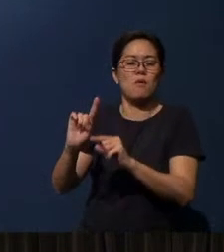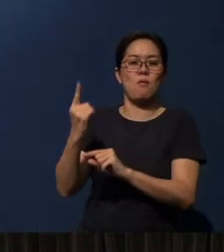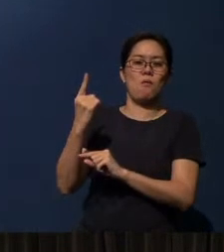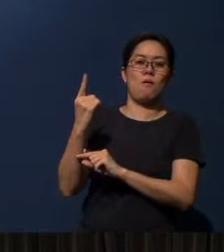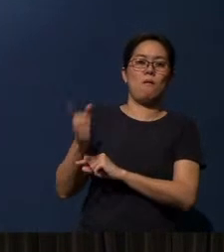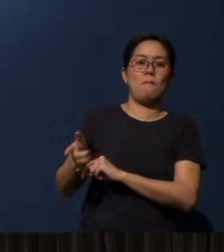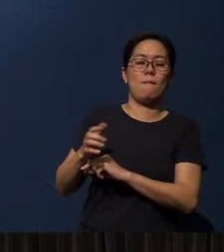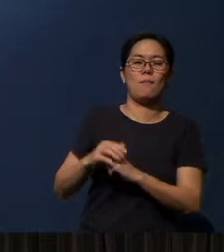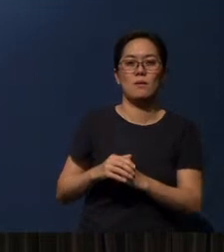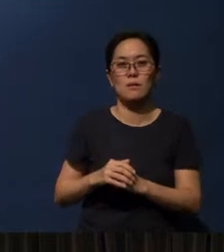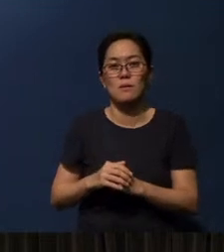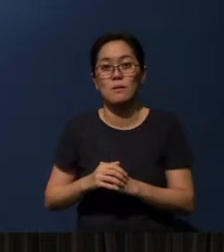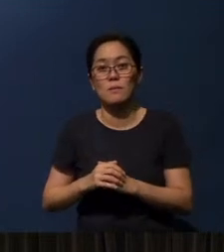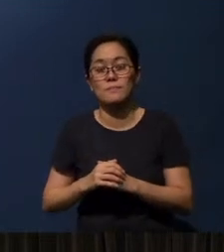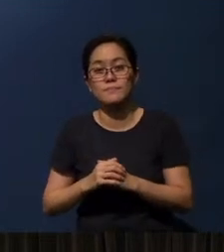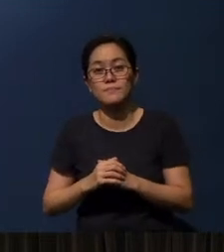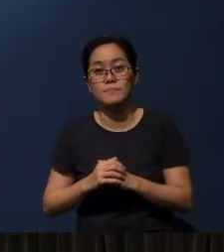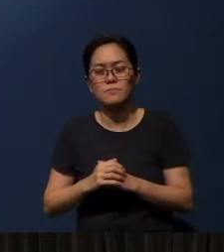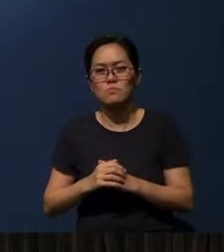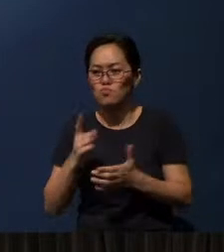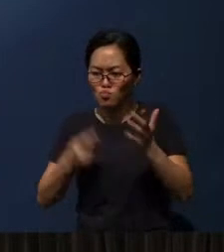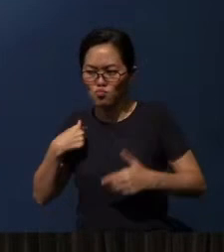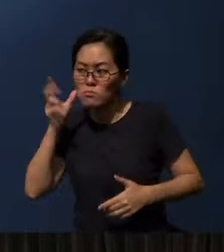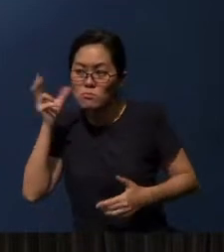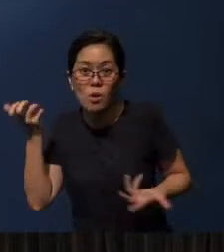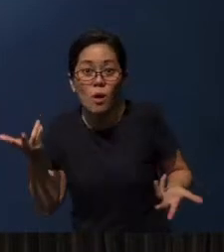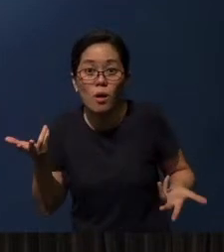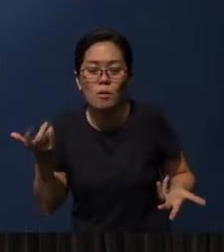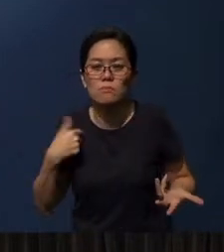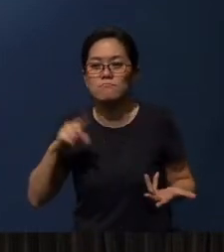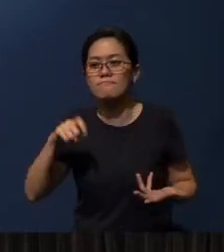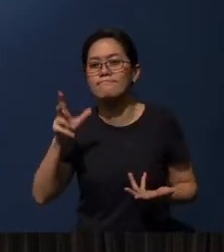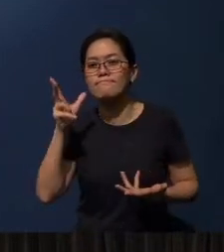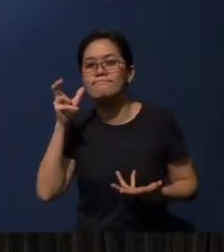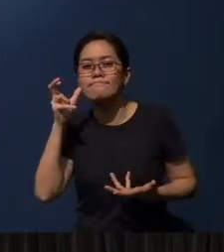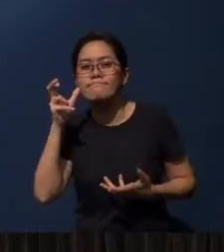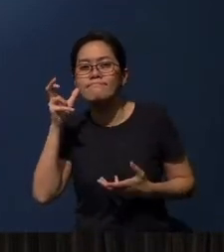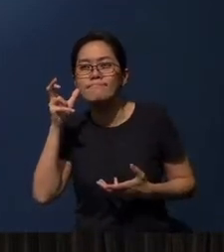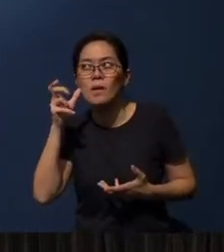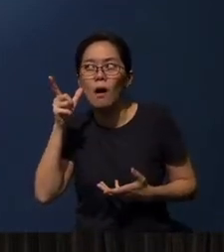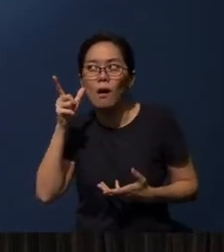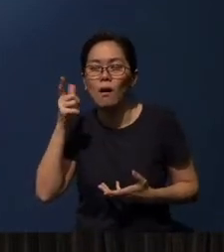Well, what do we hear? We need to hear, therefore, the Word of God.